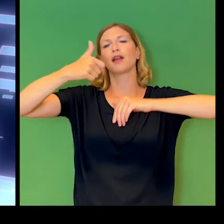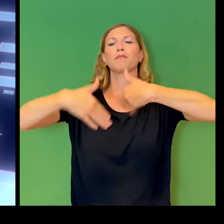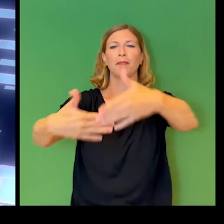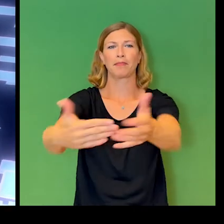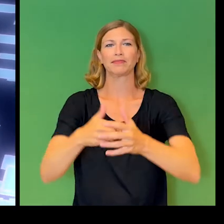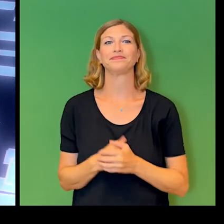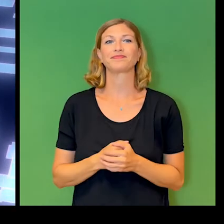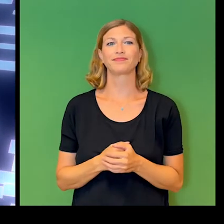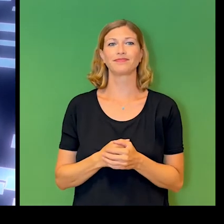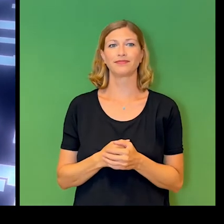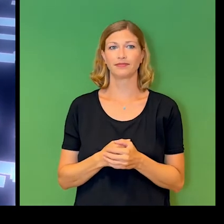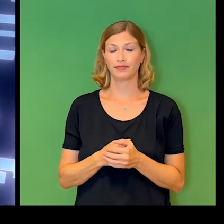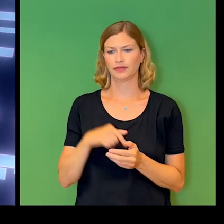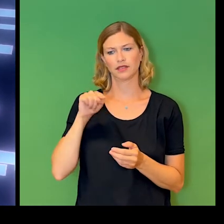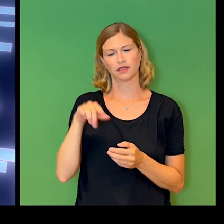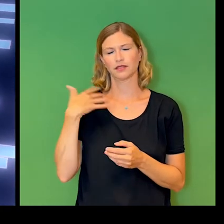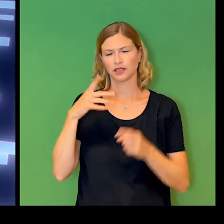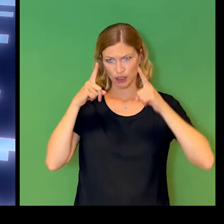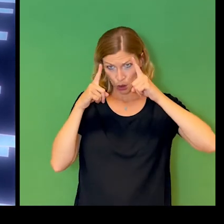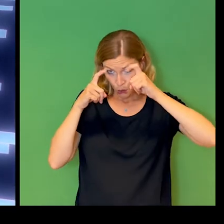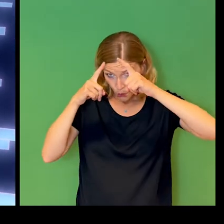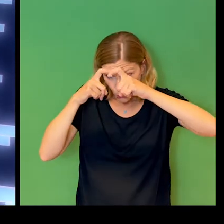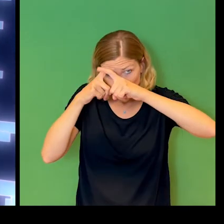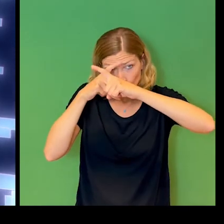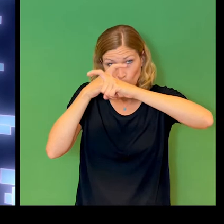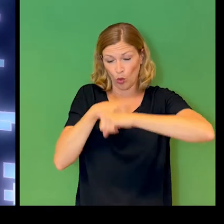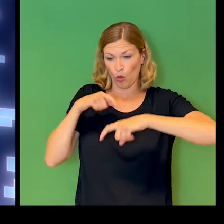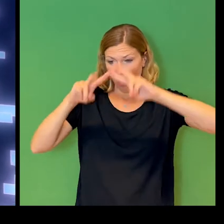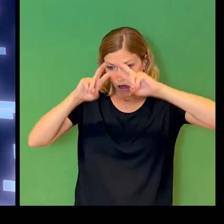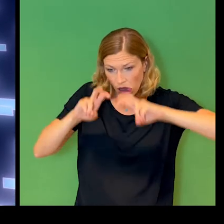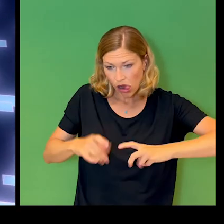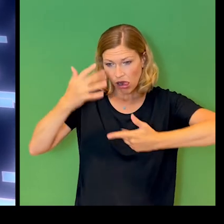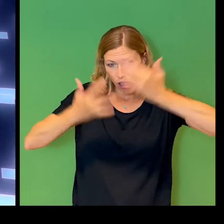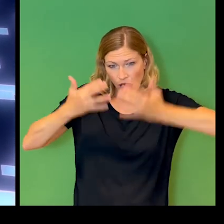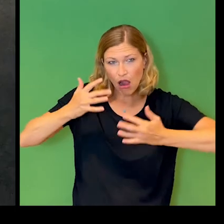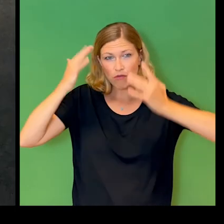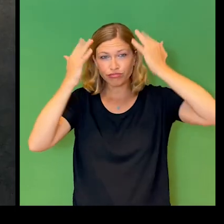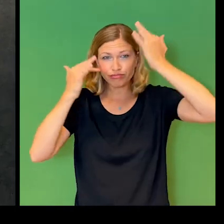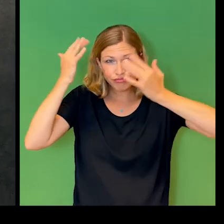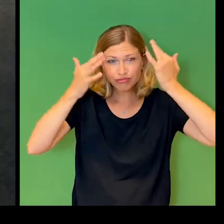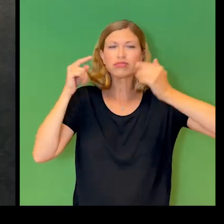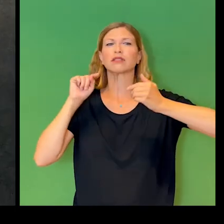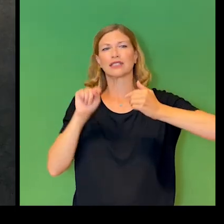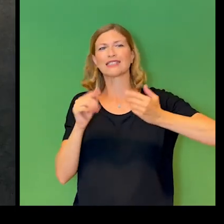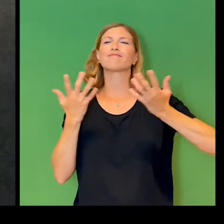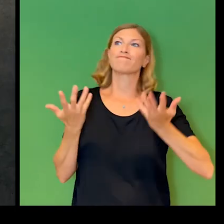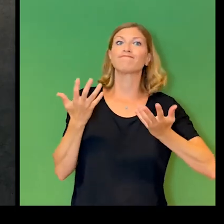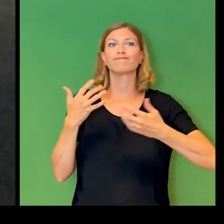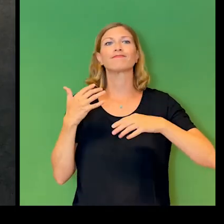Algorithms are highly complex sequences of unambiguous instructions, but you can simplify that by thinking of them